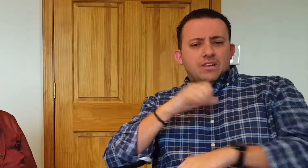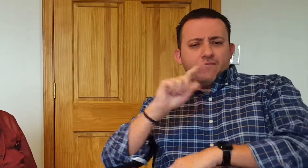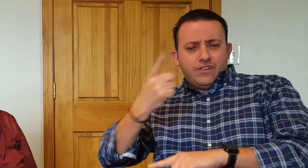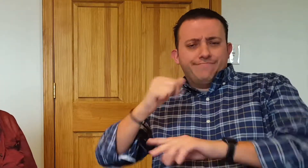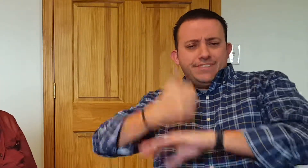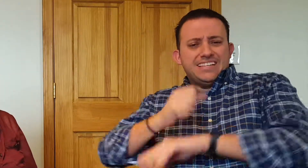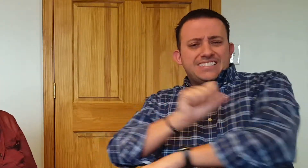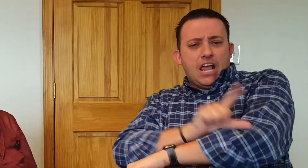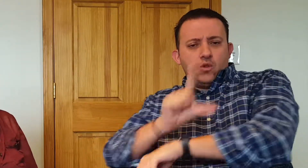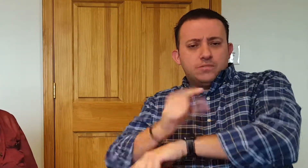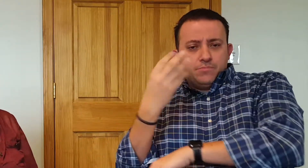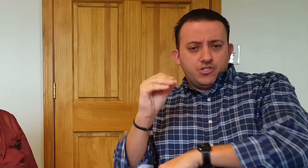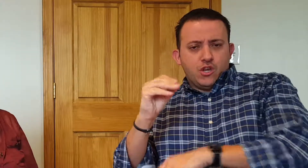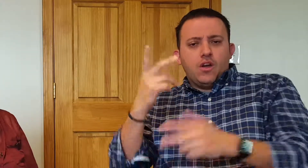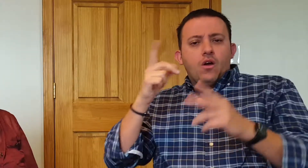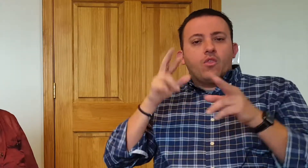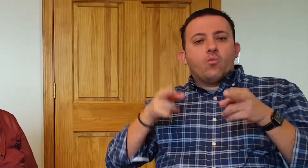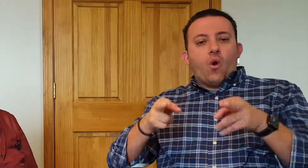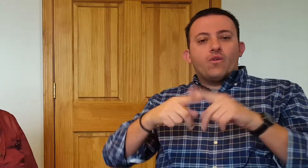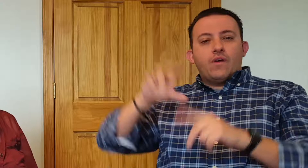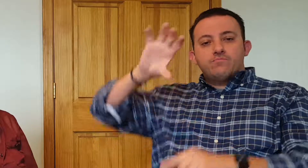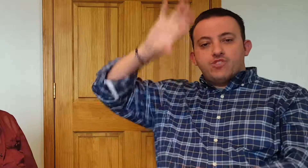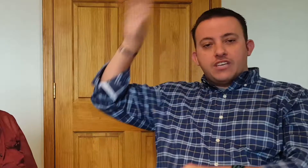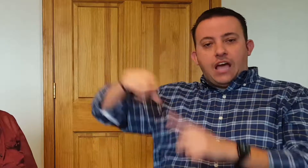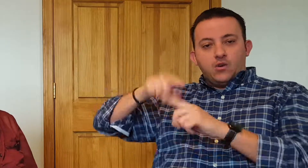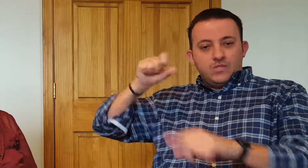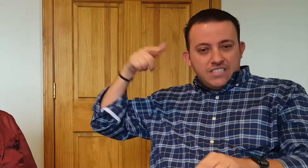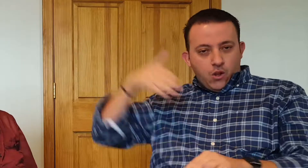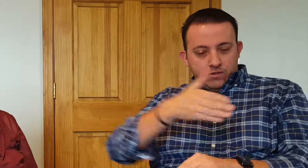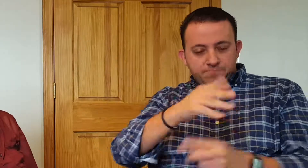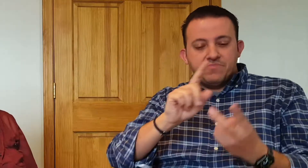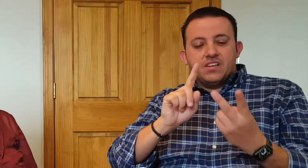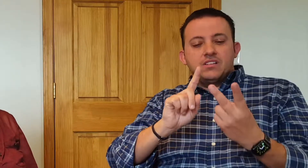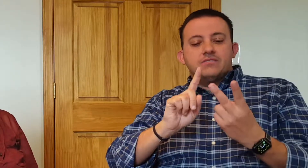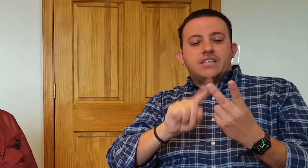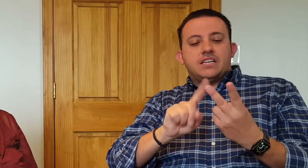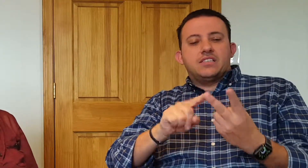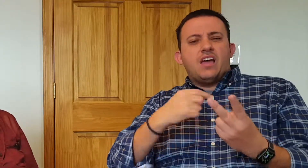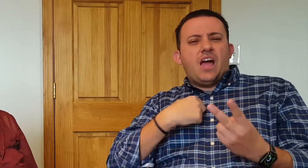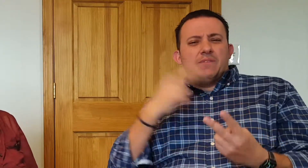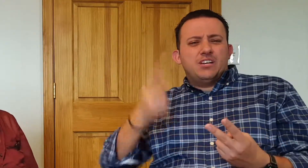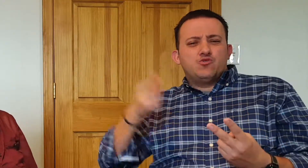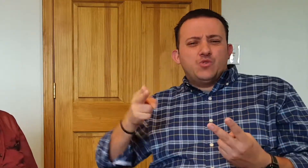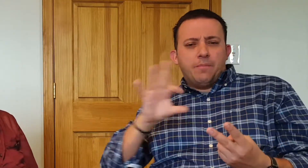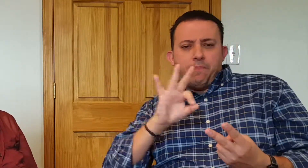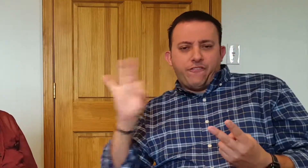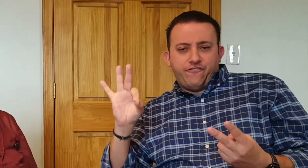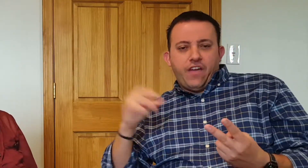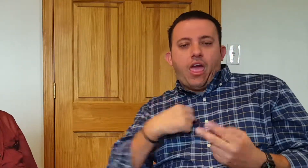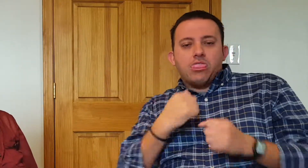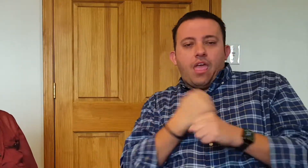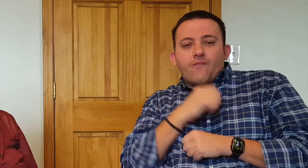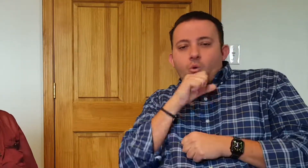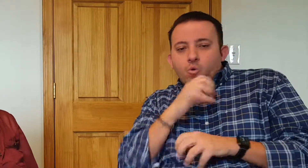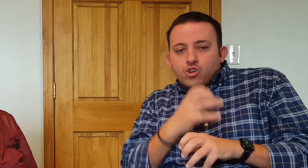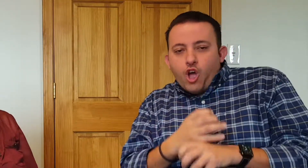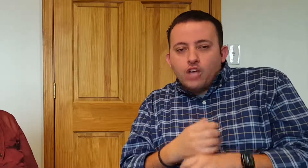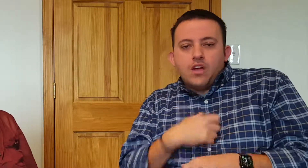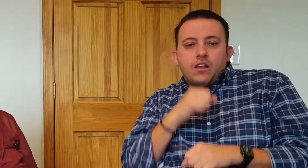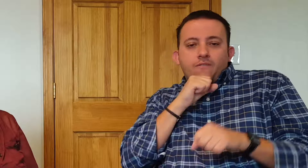Of course where established in St. Louis where the road comes through from Chicago. Also I'm a history buff. I love old cars, old motorcycles.